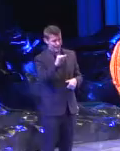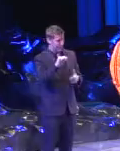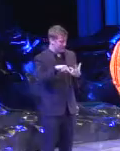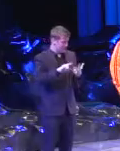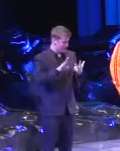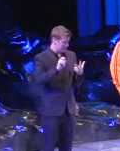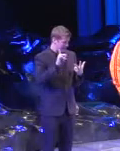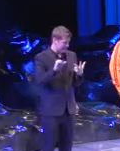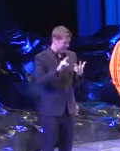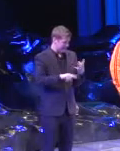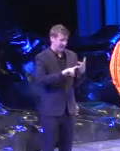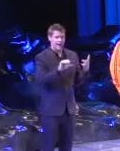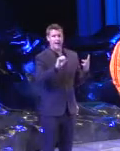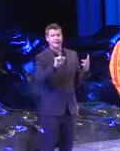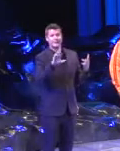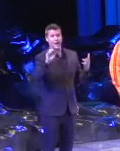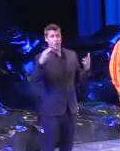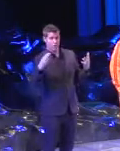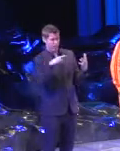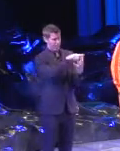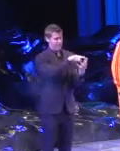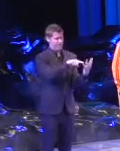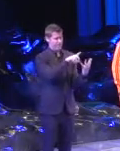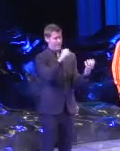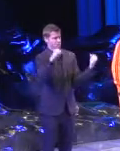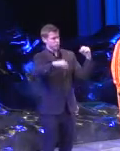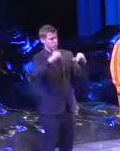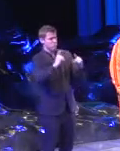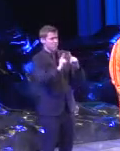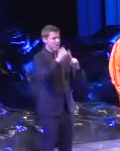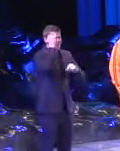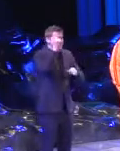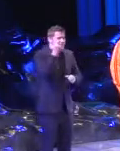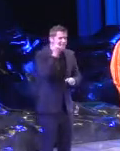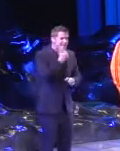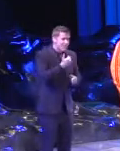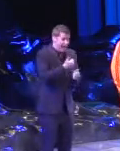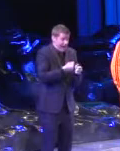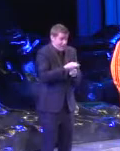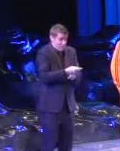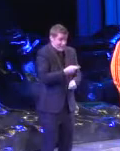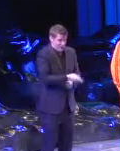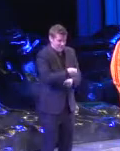Becky Saltzman, and Sarah Fastner. They've put energy and great ideas into this event every year. This is our fourth year producing this with them.